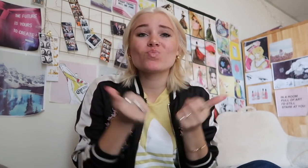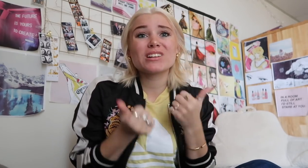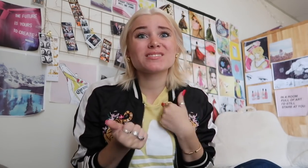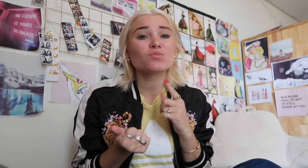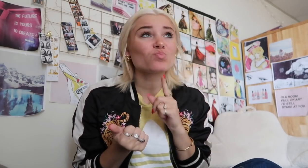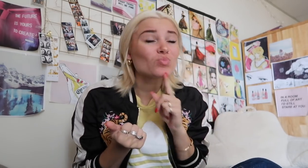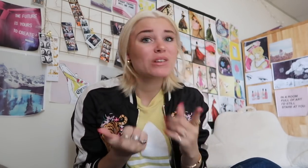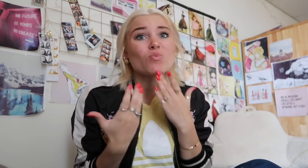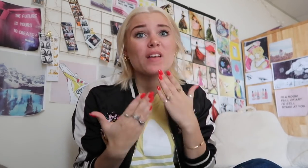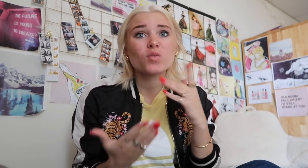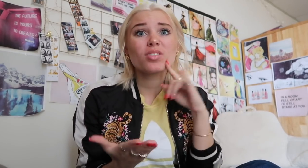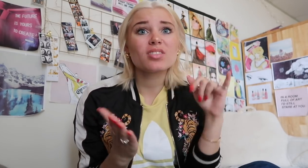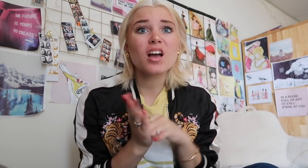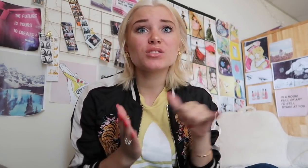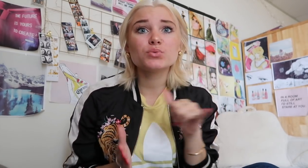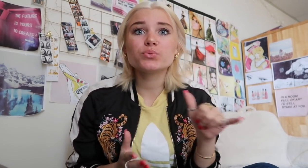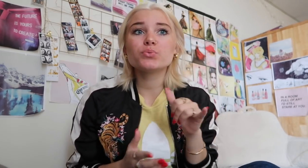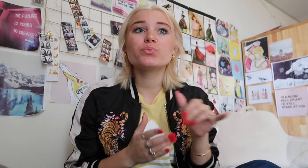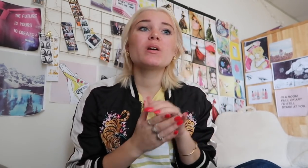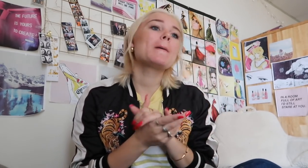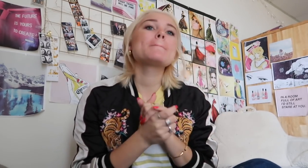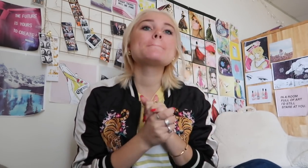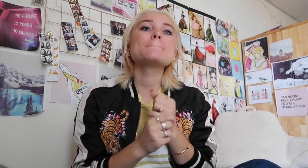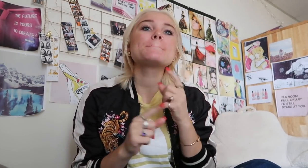and I am so grateful for them